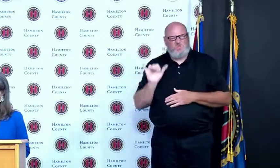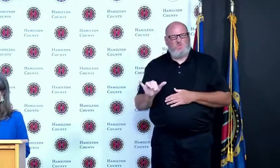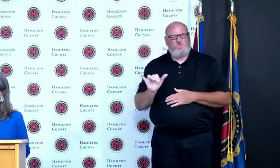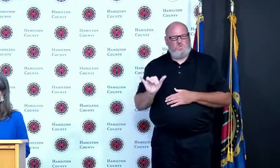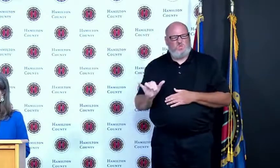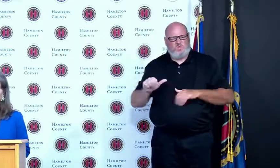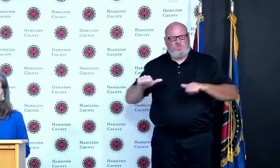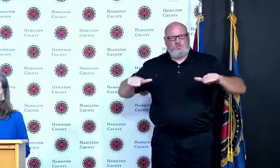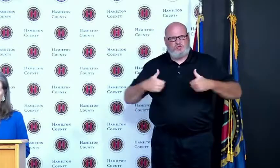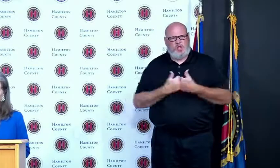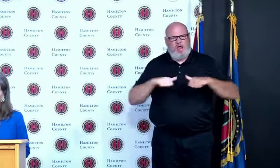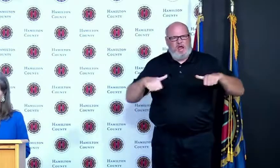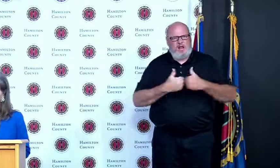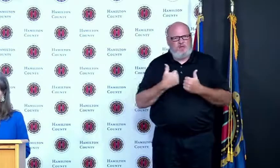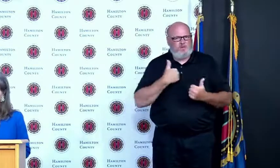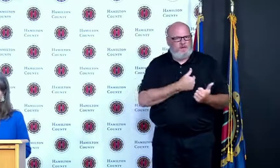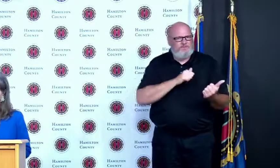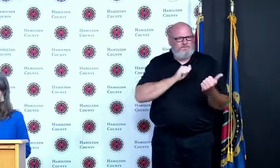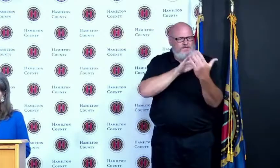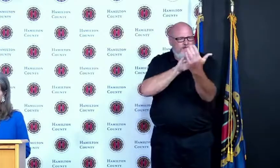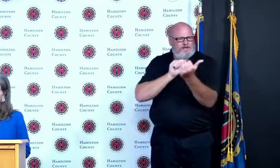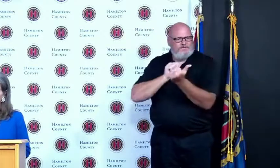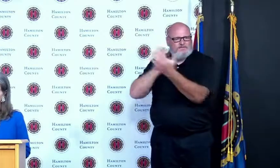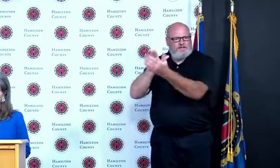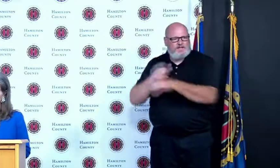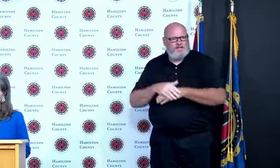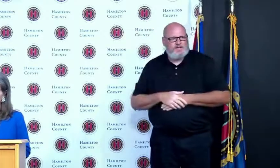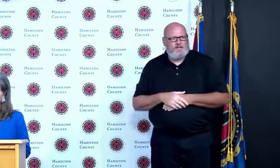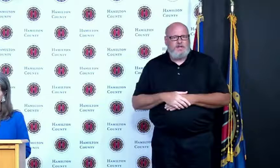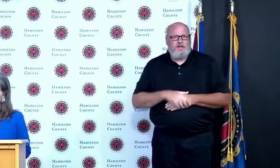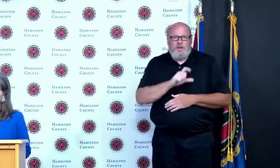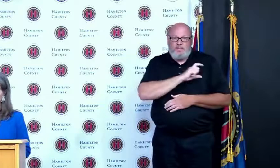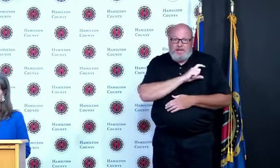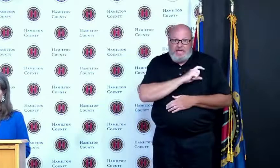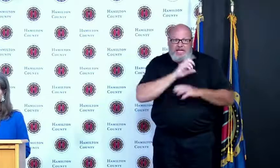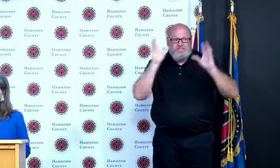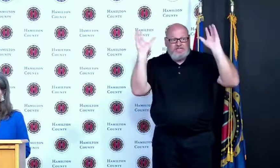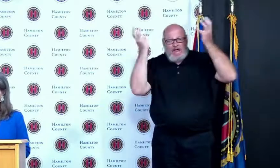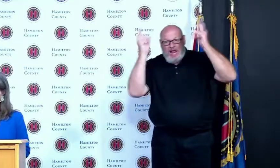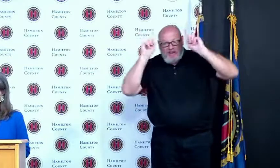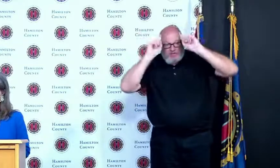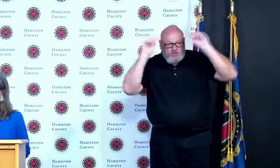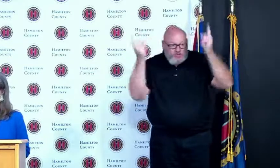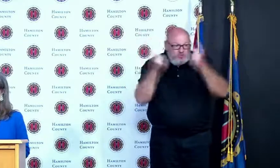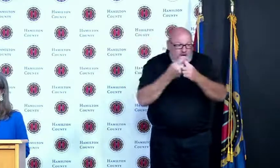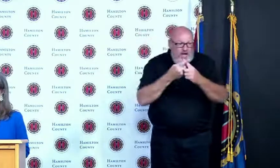responders make every day to make our community safe and directed our attention to the hard